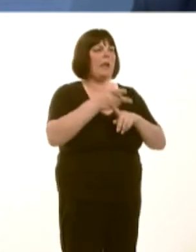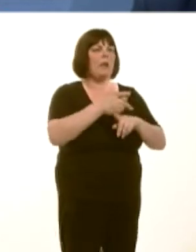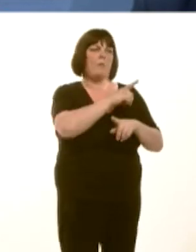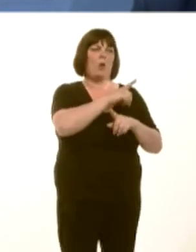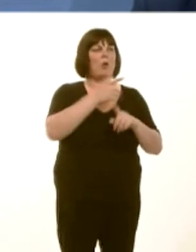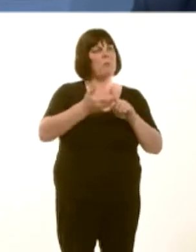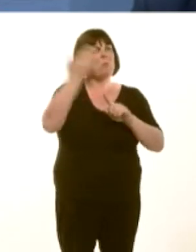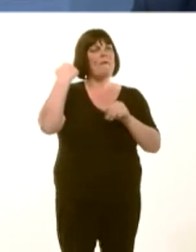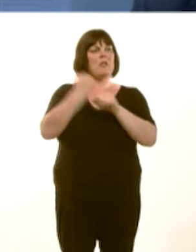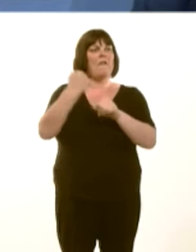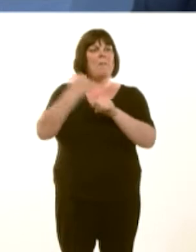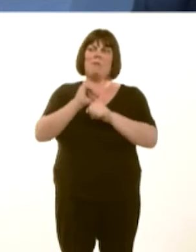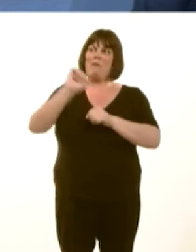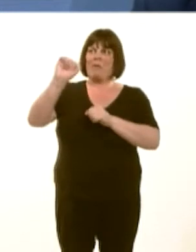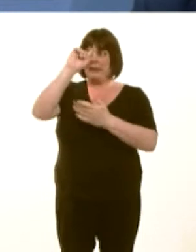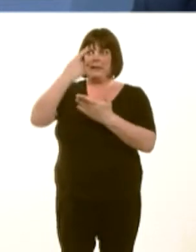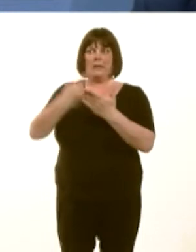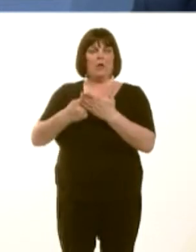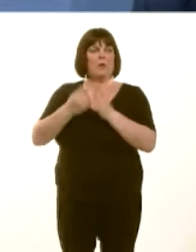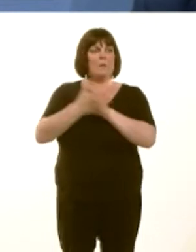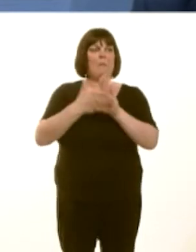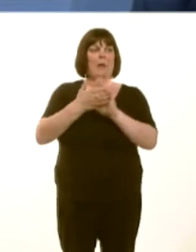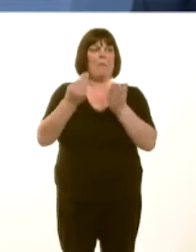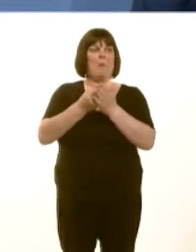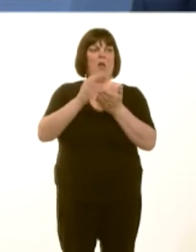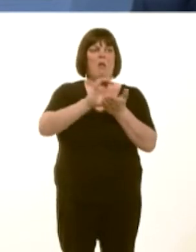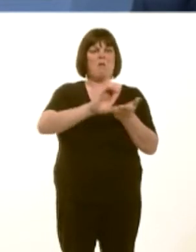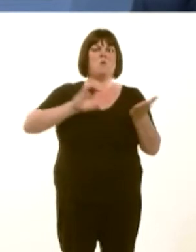Governments, which effectively led to not enough money being put aside for that purpose.